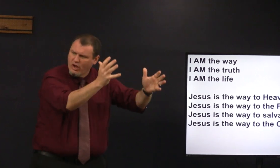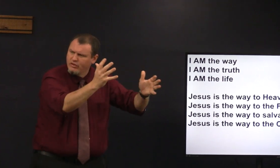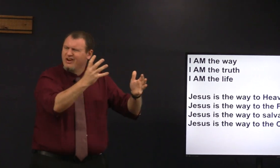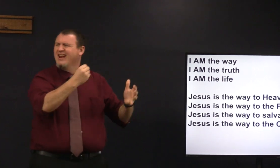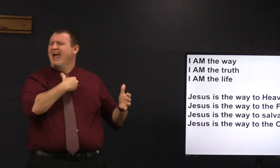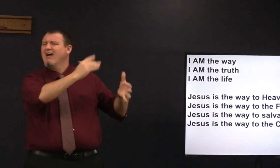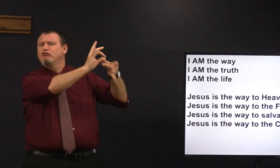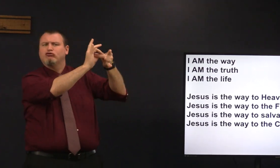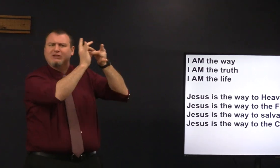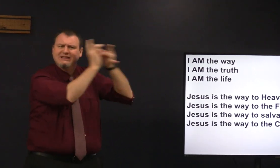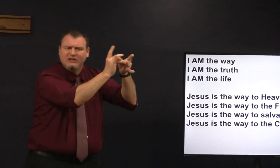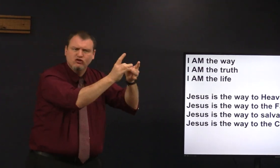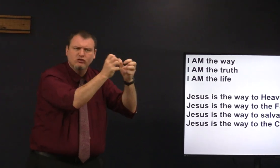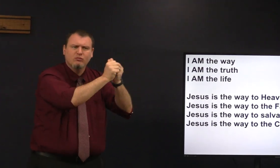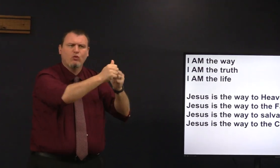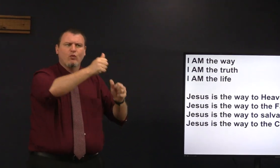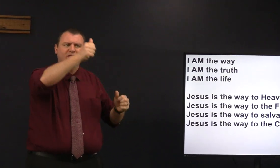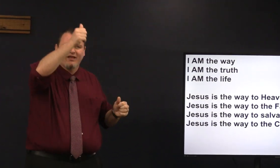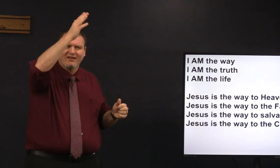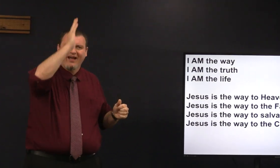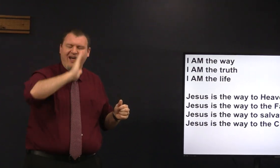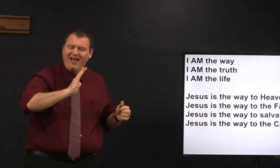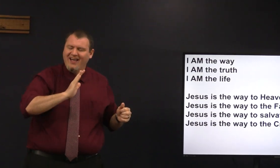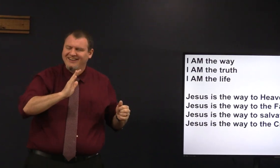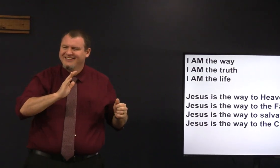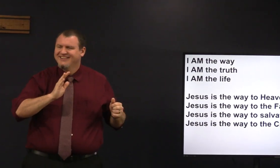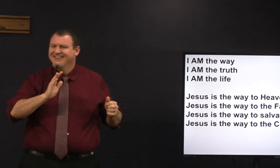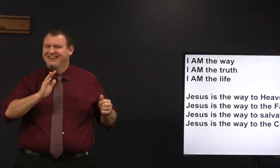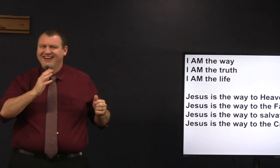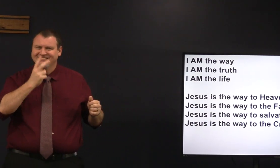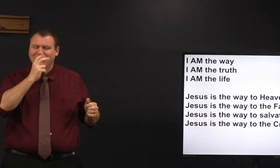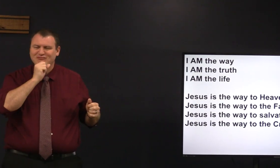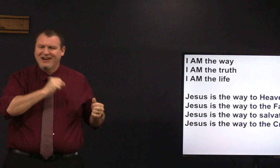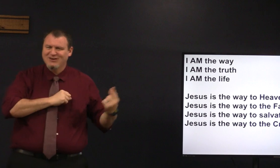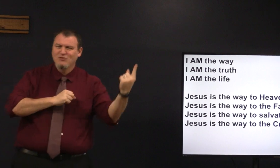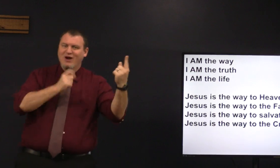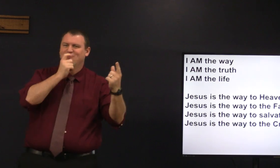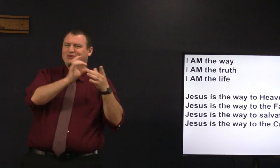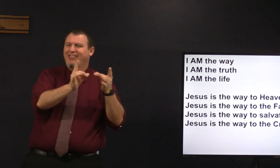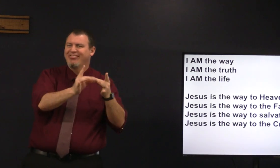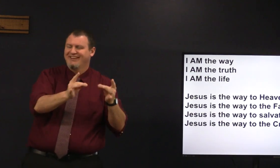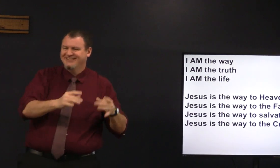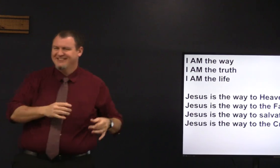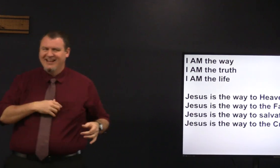but to be there with the father and have a relationship with God I see